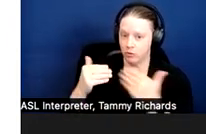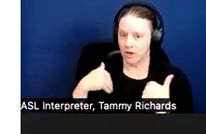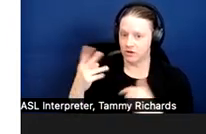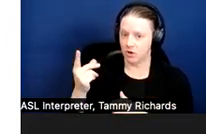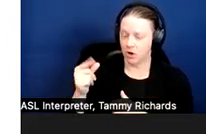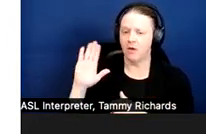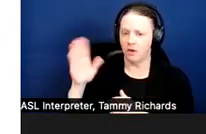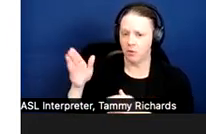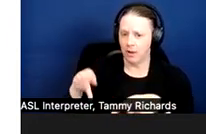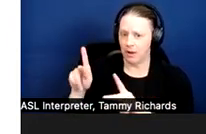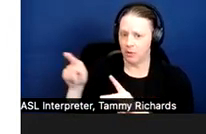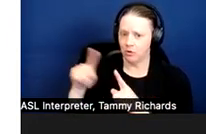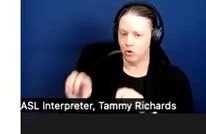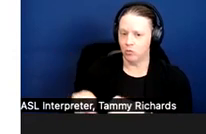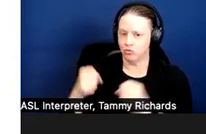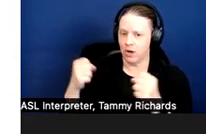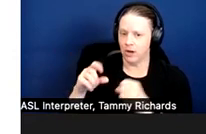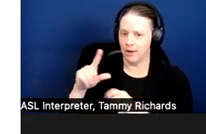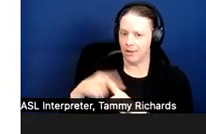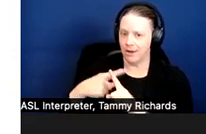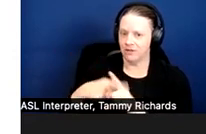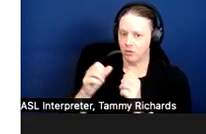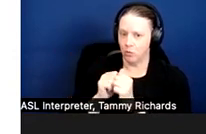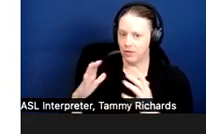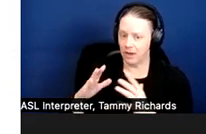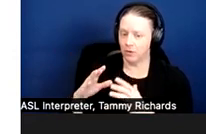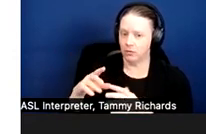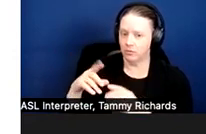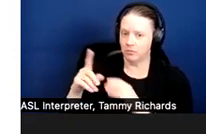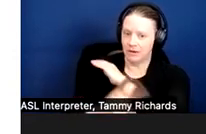her to break her lease without penalty as a reasonable accommodation.